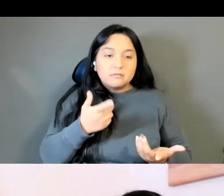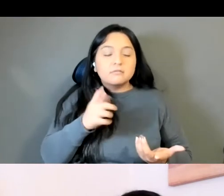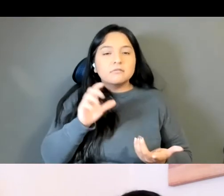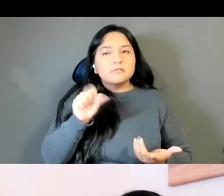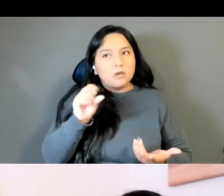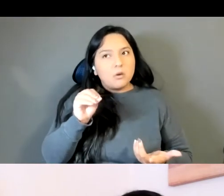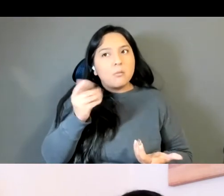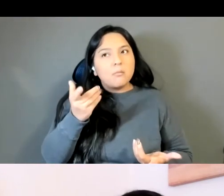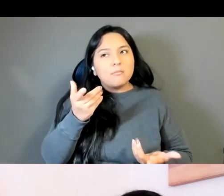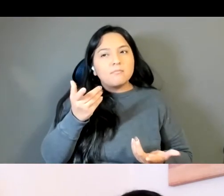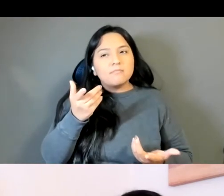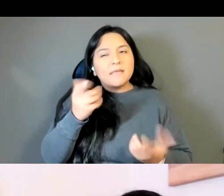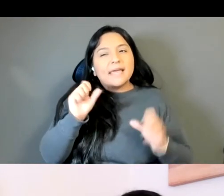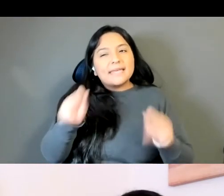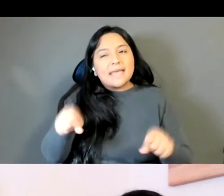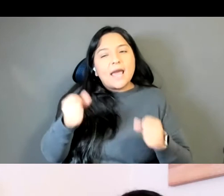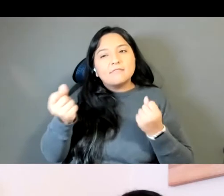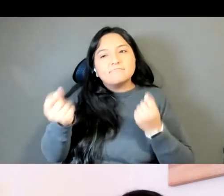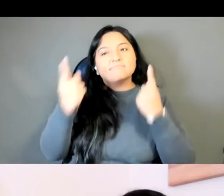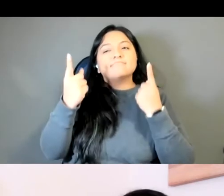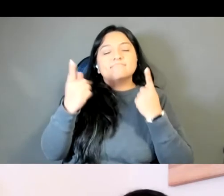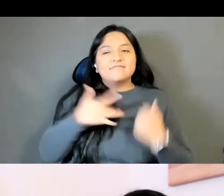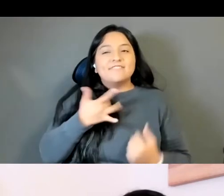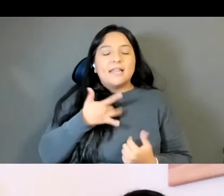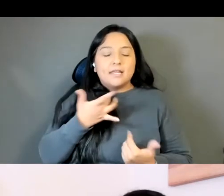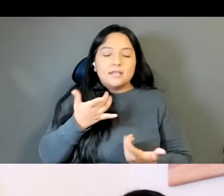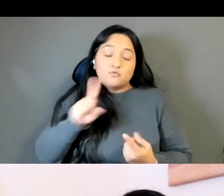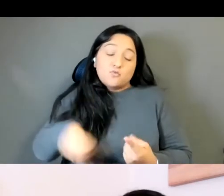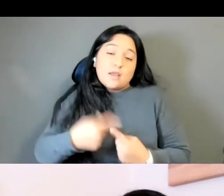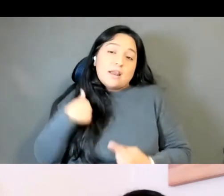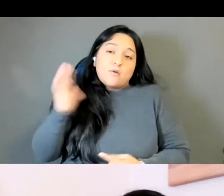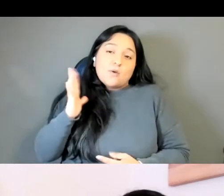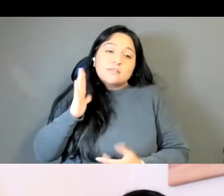I don't know, high school, middle school, and me saying Bangkok and all the boys giggling